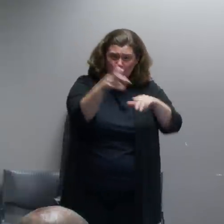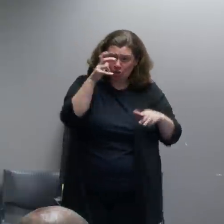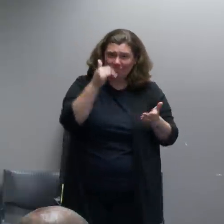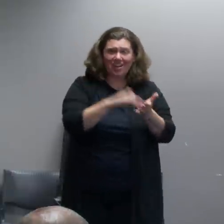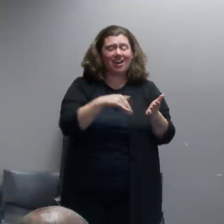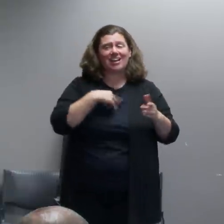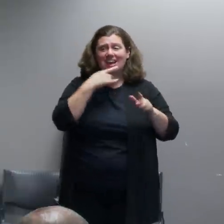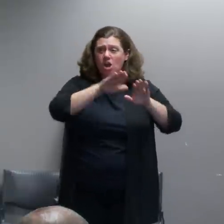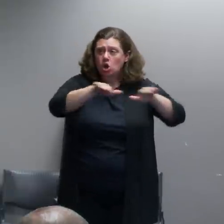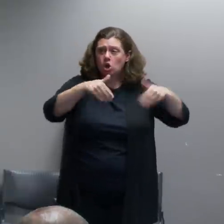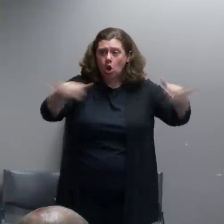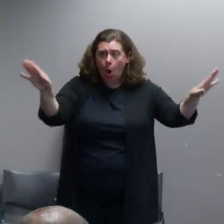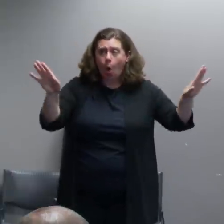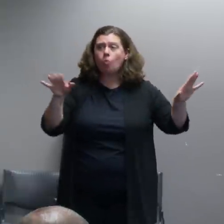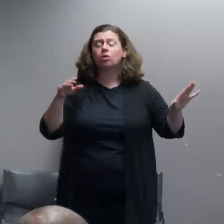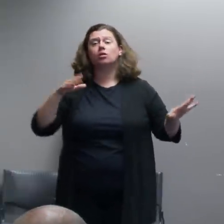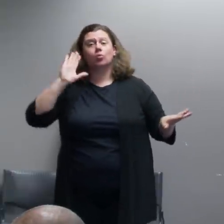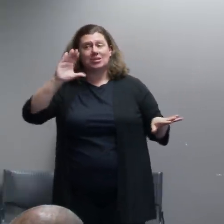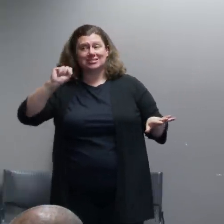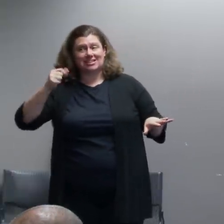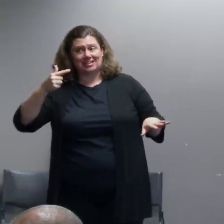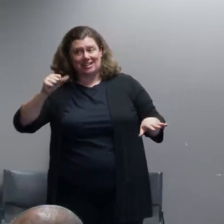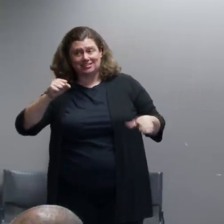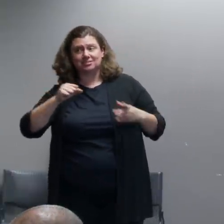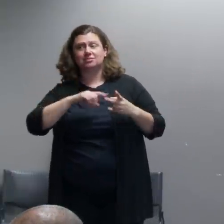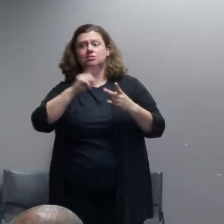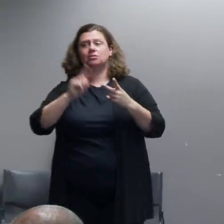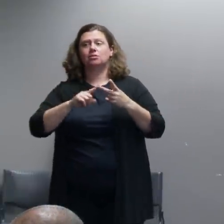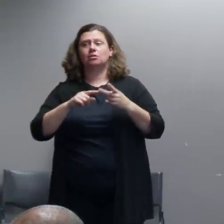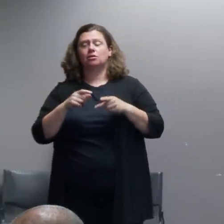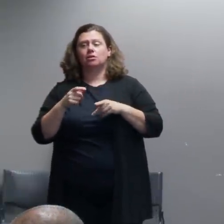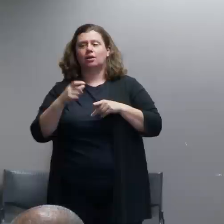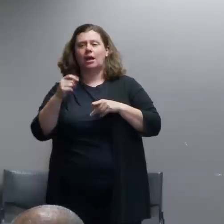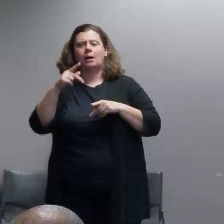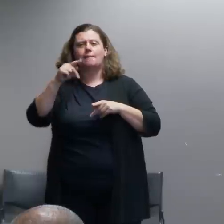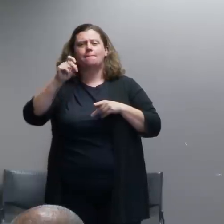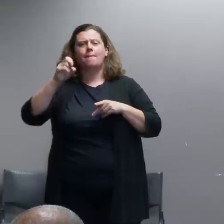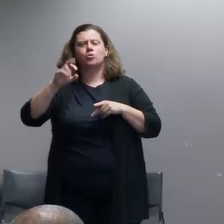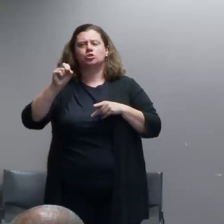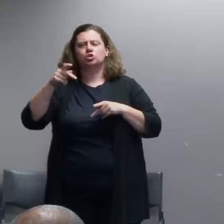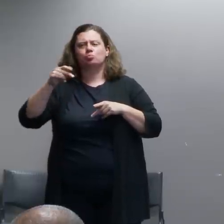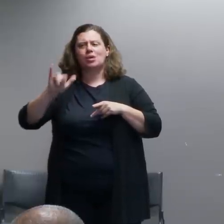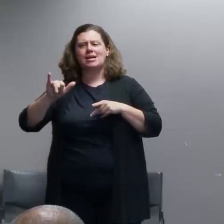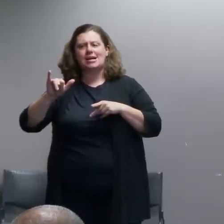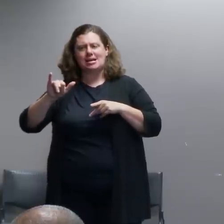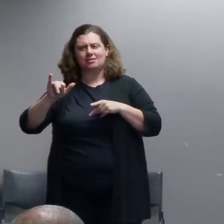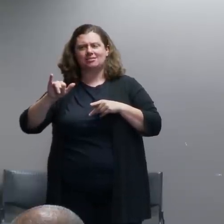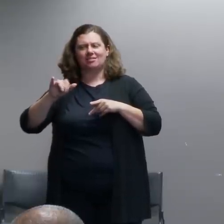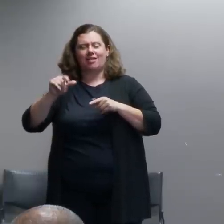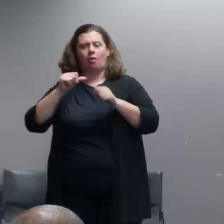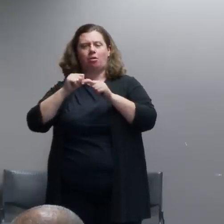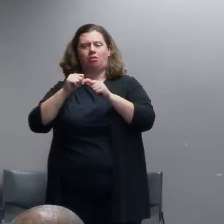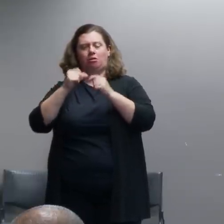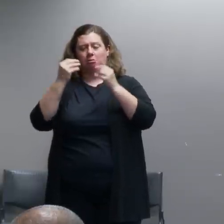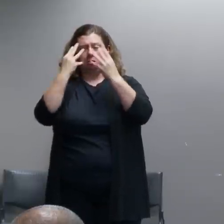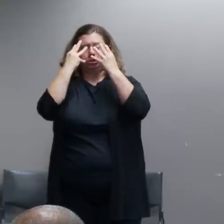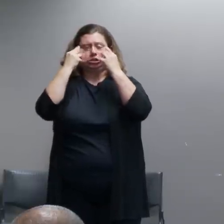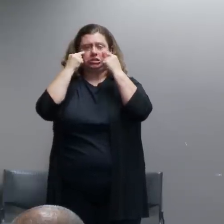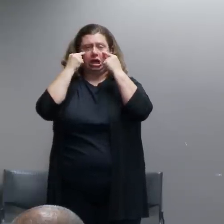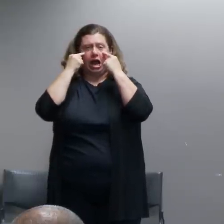pepper spray, if you get exposed to that is with you for about 90 minutes. CS gas, to stop being exposed to it and stop